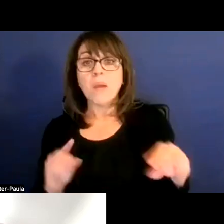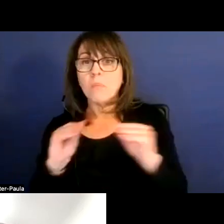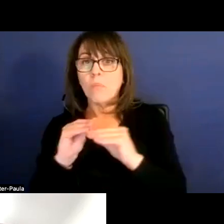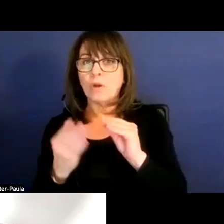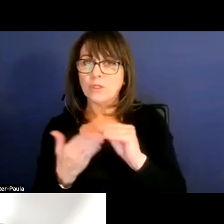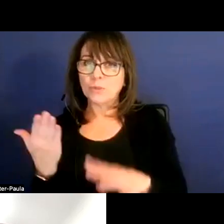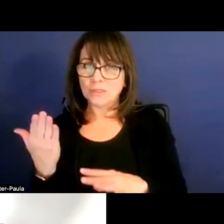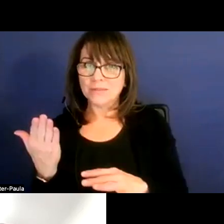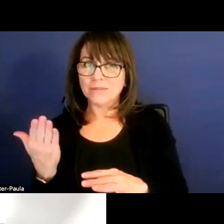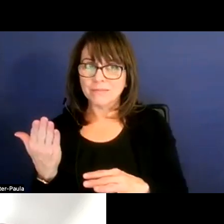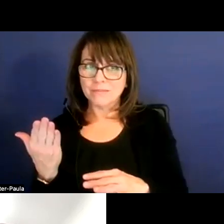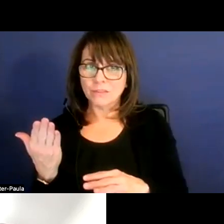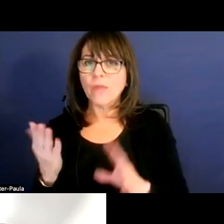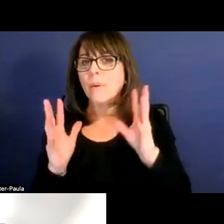that would leave more dollars in the district.